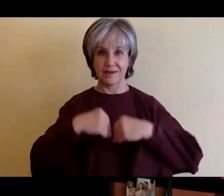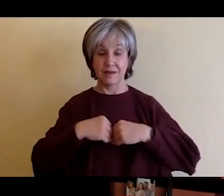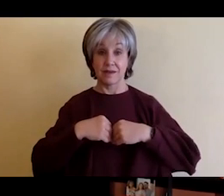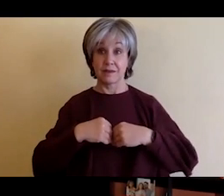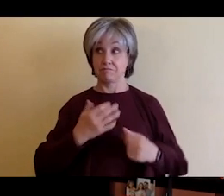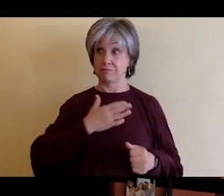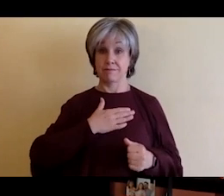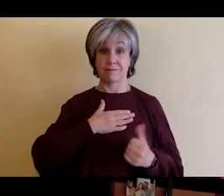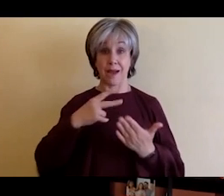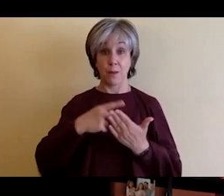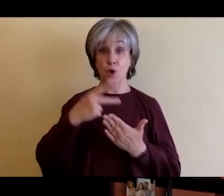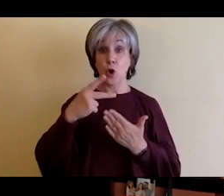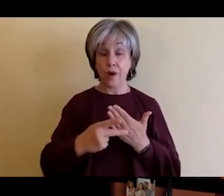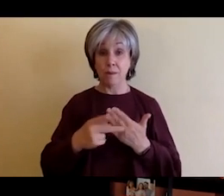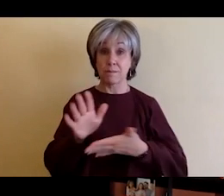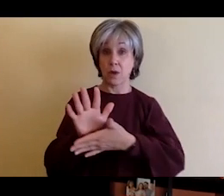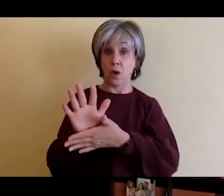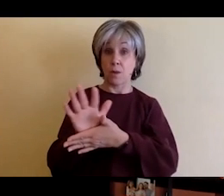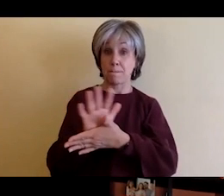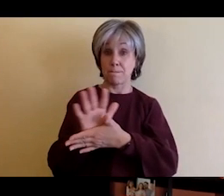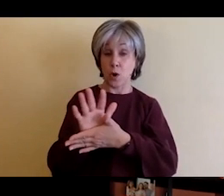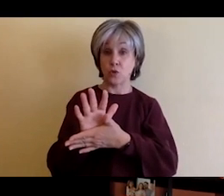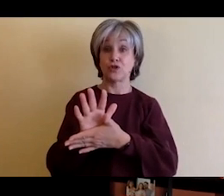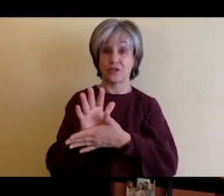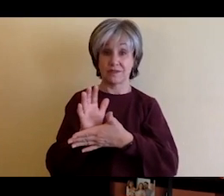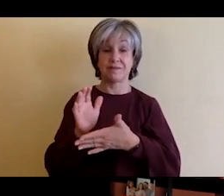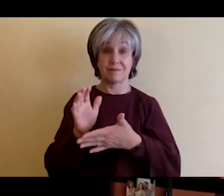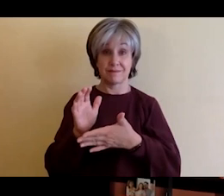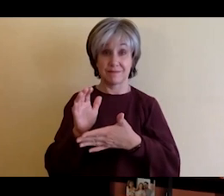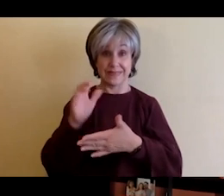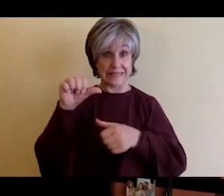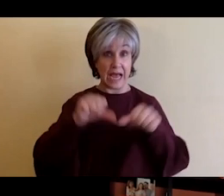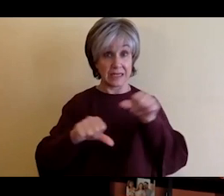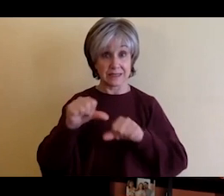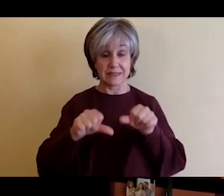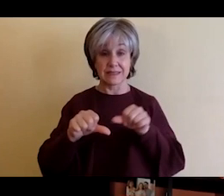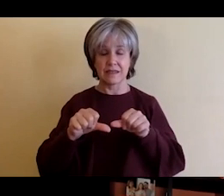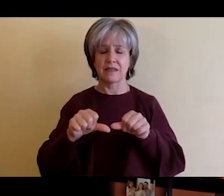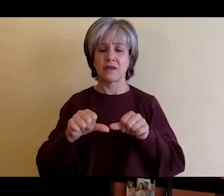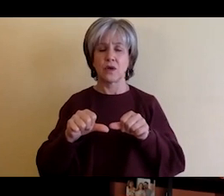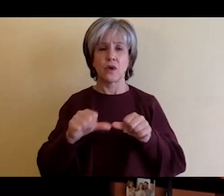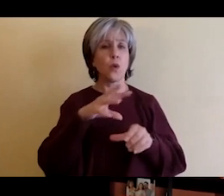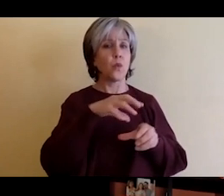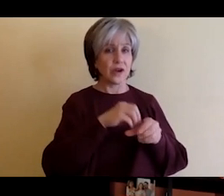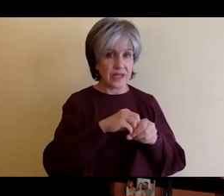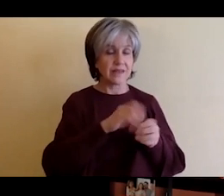uh motion picture science right we sit in that middle we are in the College of Art and Design in the School of Film and Animation